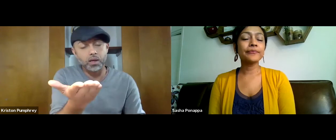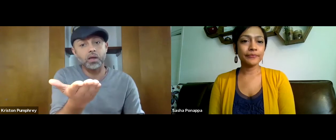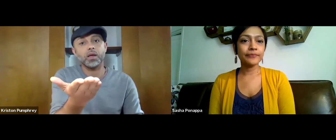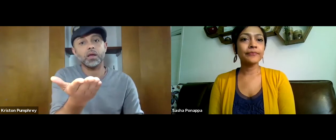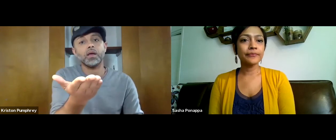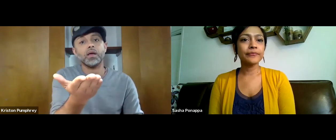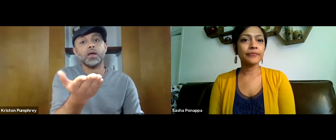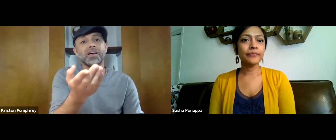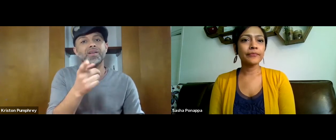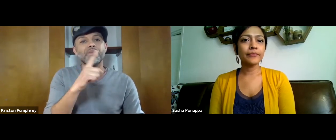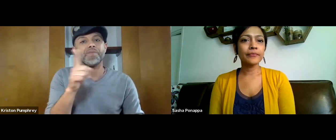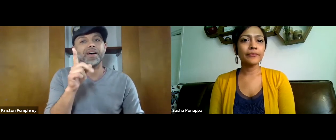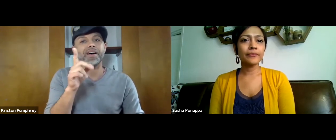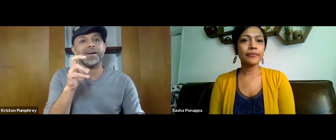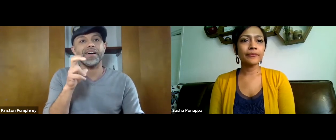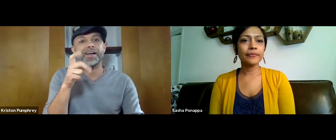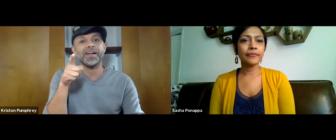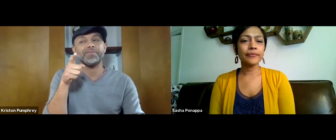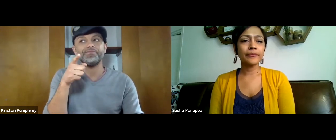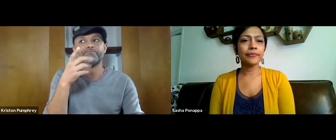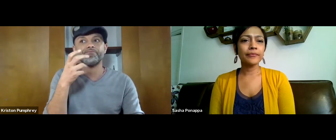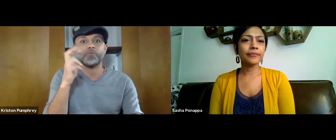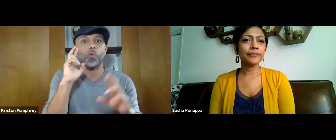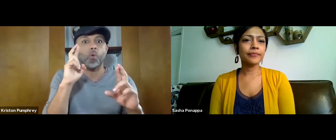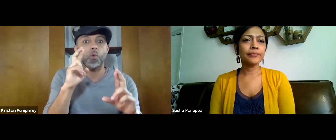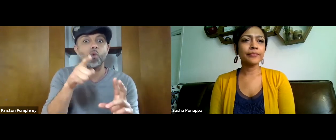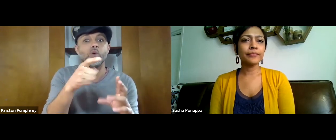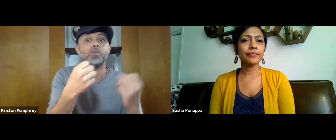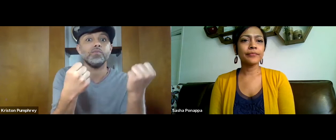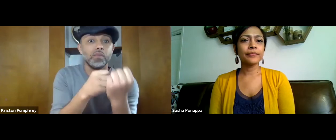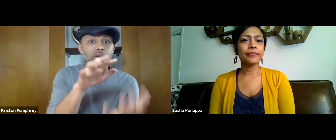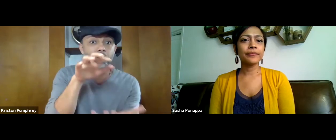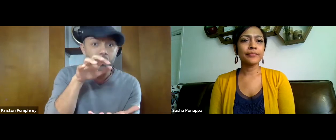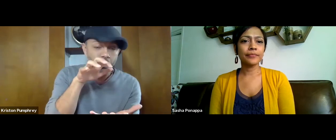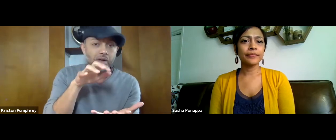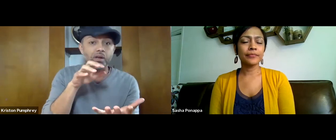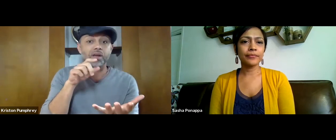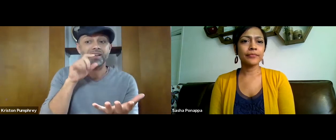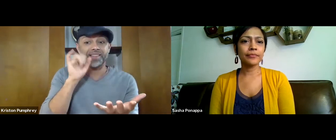So suppose an organization applies